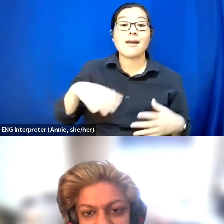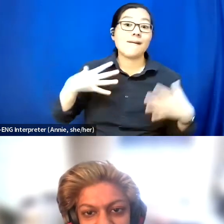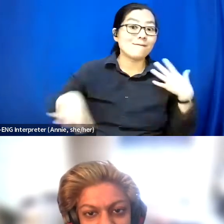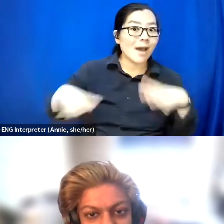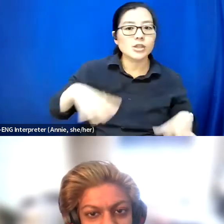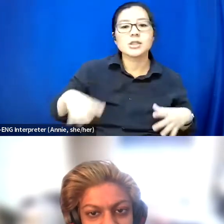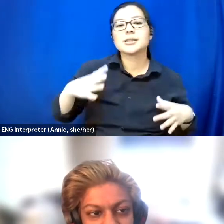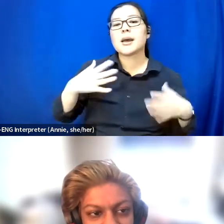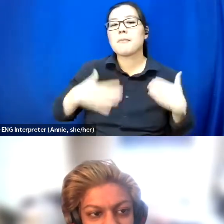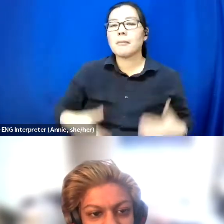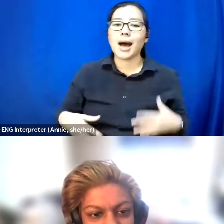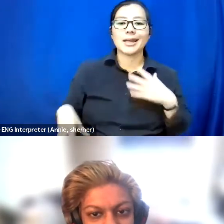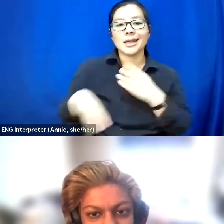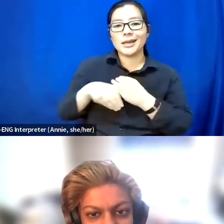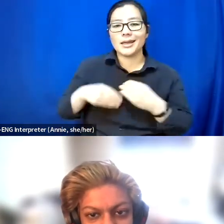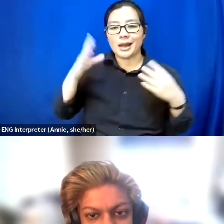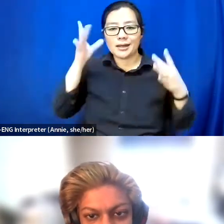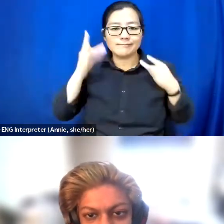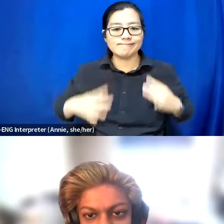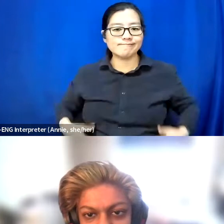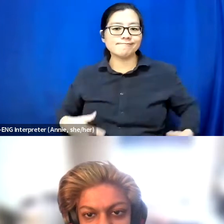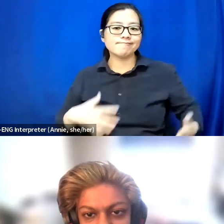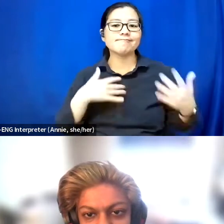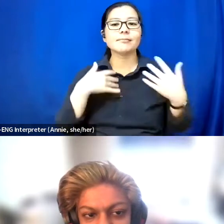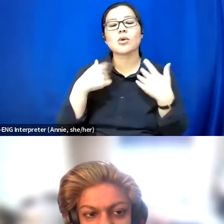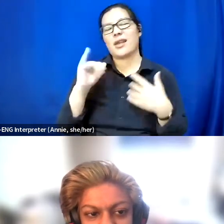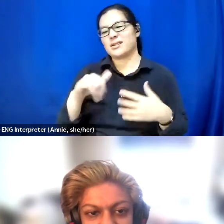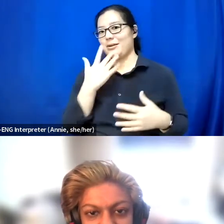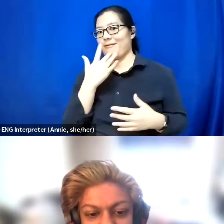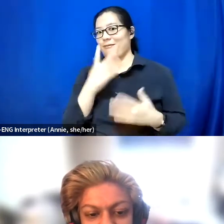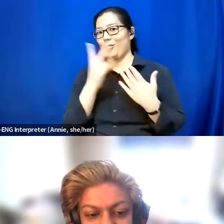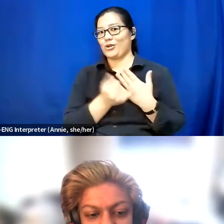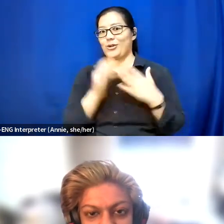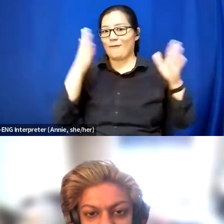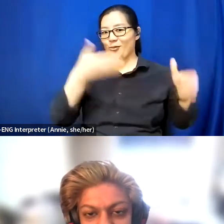So that's my favorite project I'm working on right now.